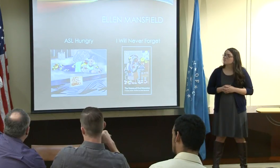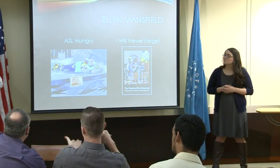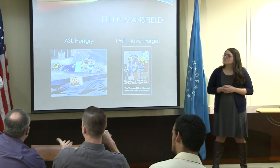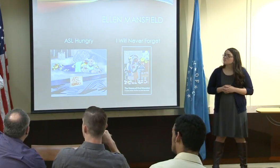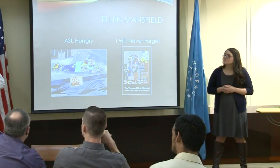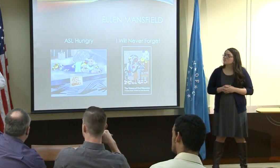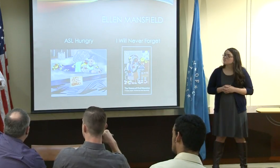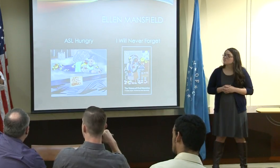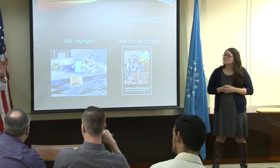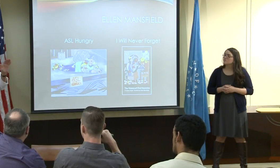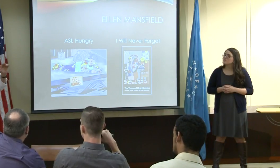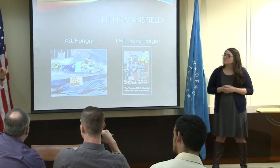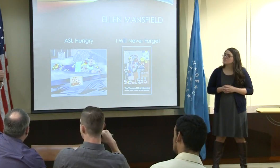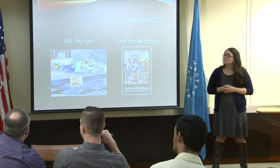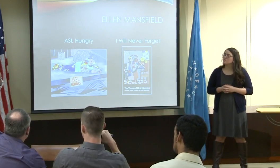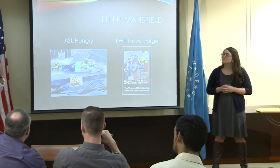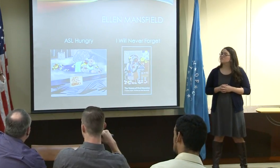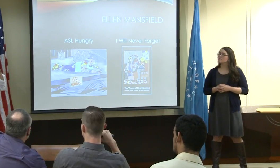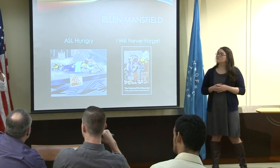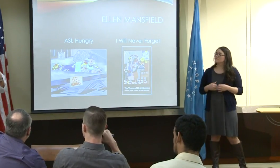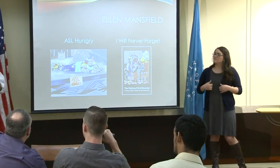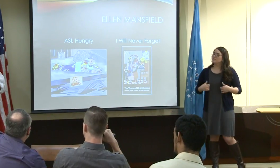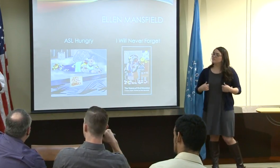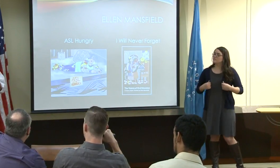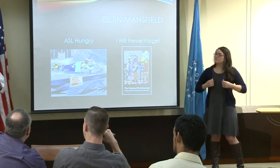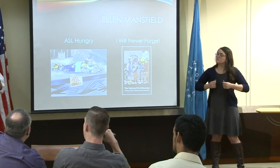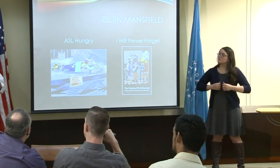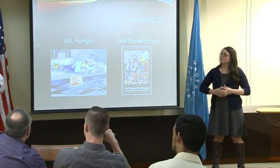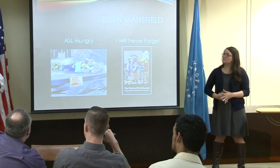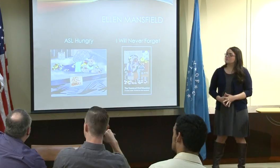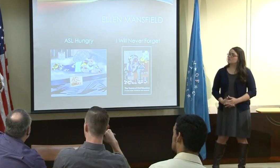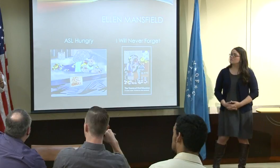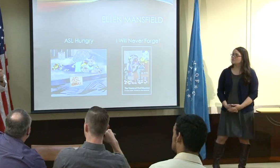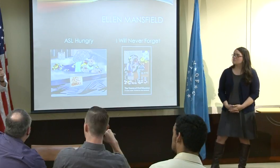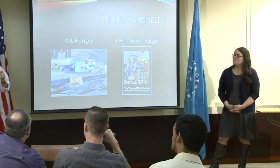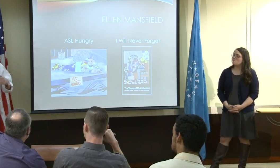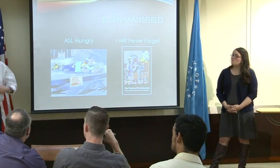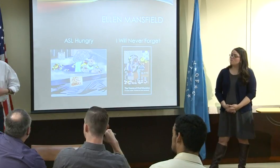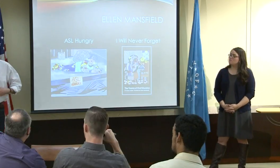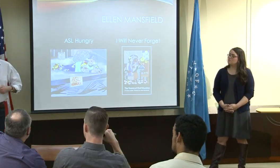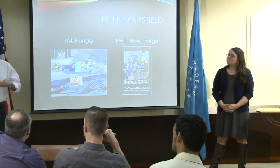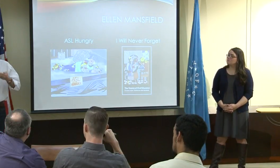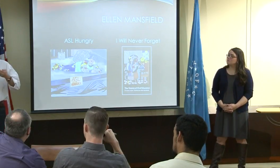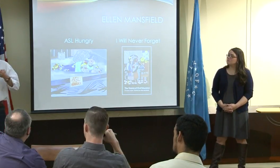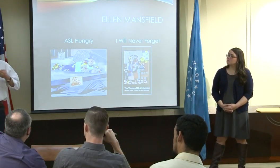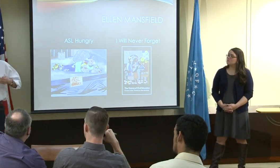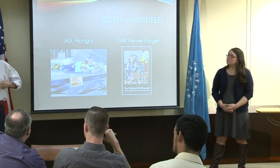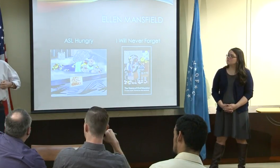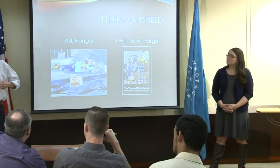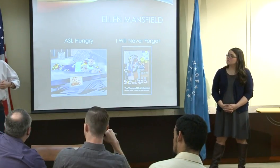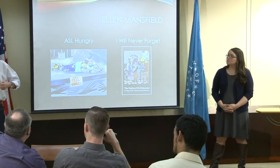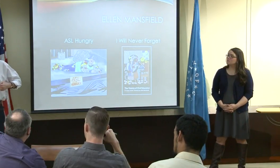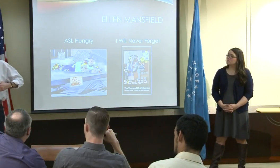stands at the sidelines and isn't included. And that happens when people, as I was born --